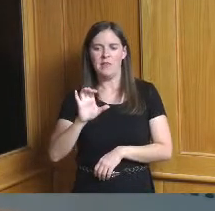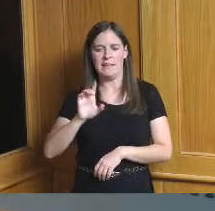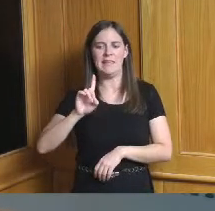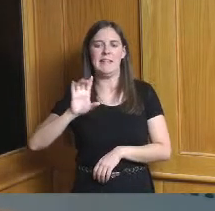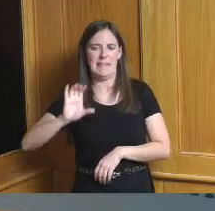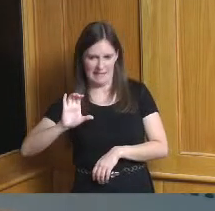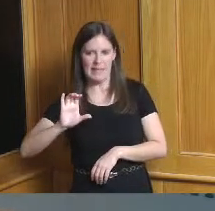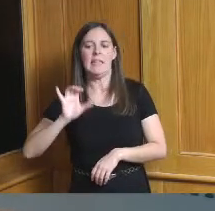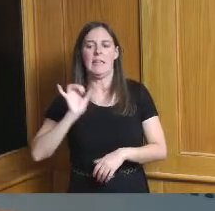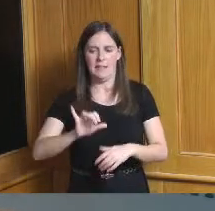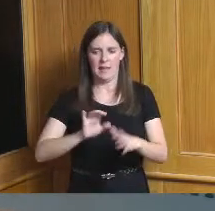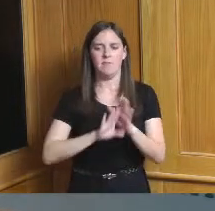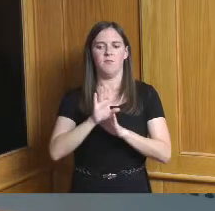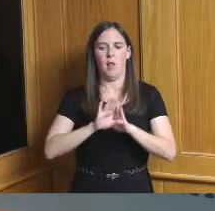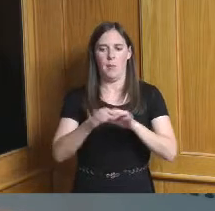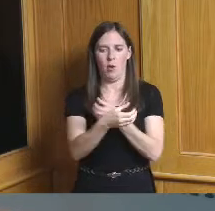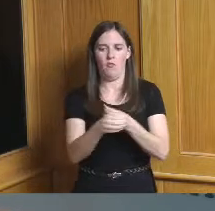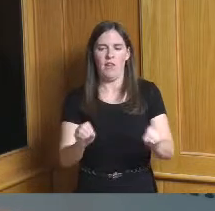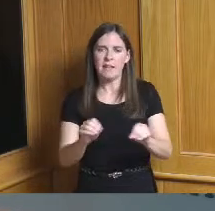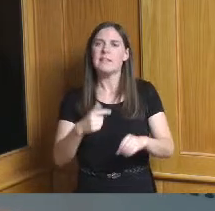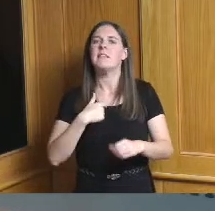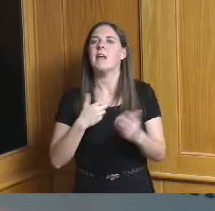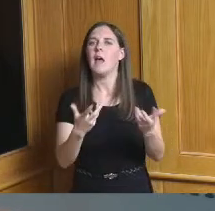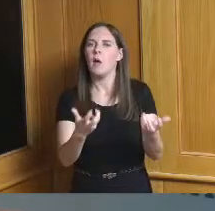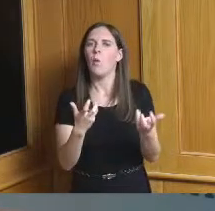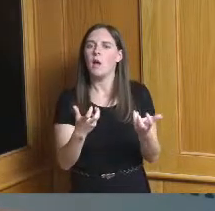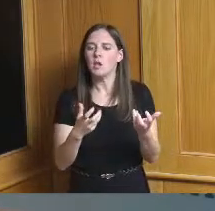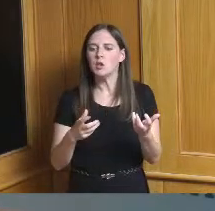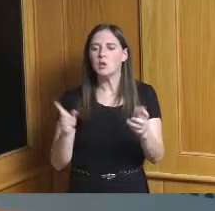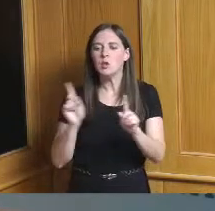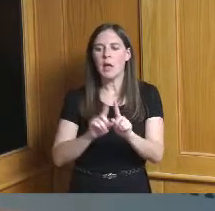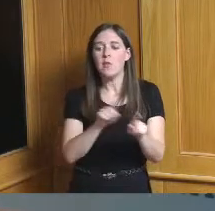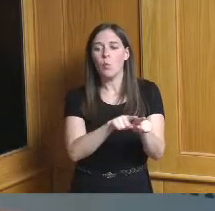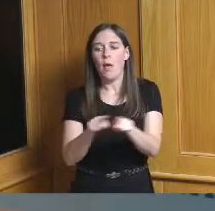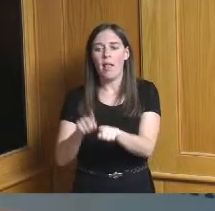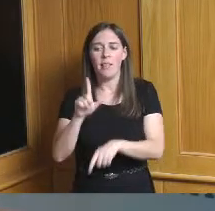with me today are Liz Bloom with the community building institute steve johns with the